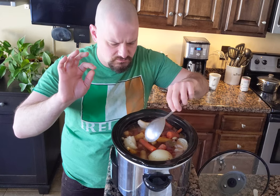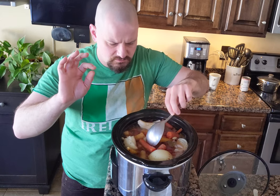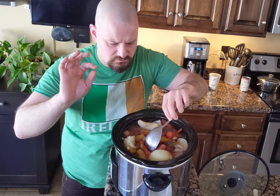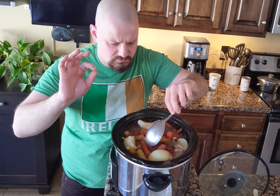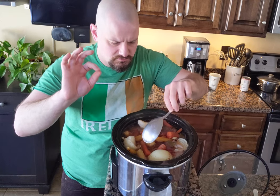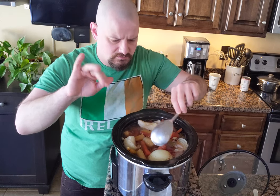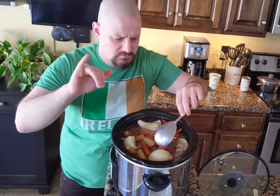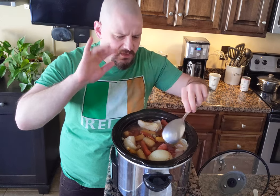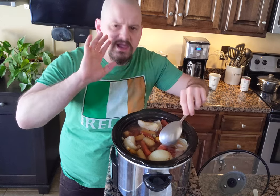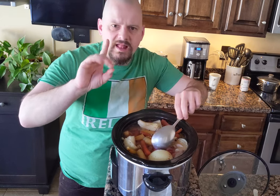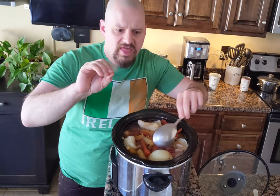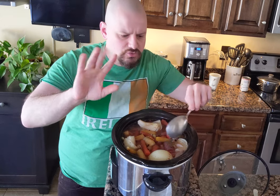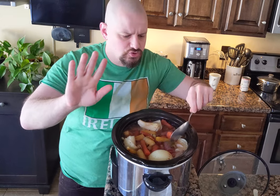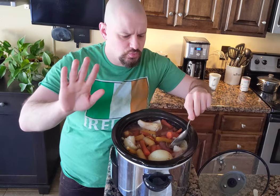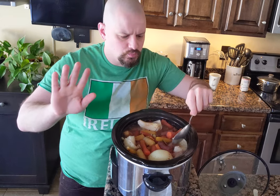Yeah, that'll do.